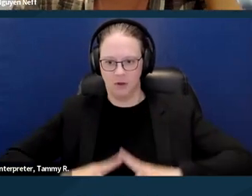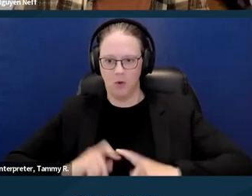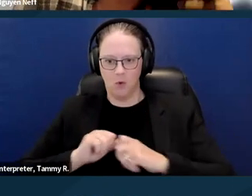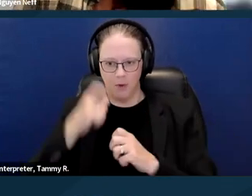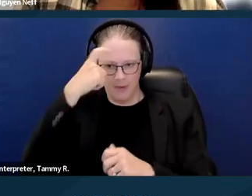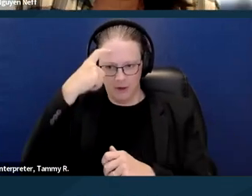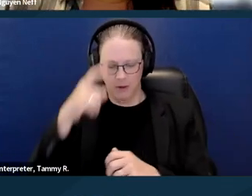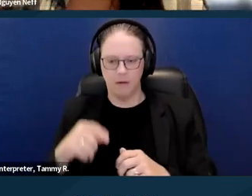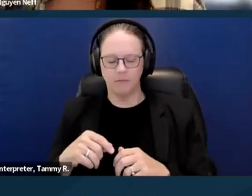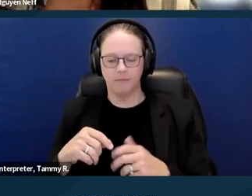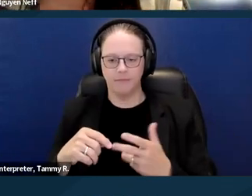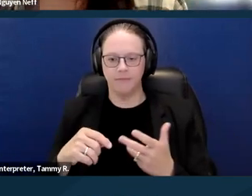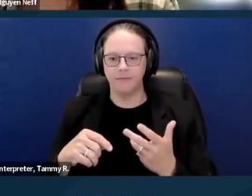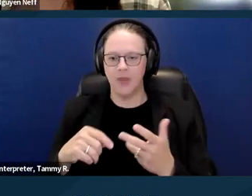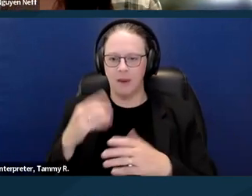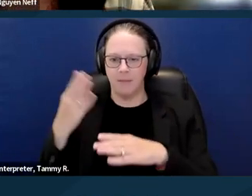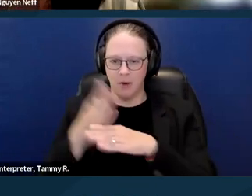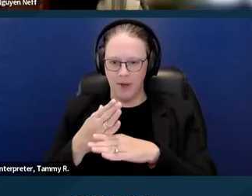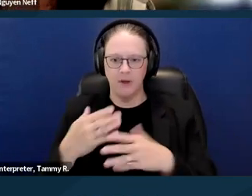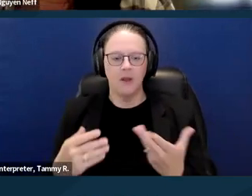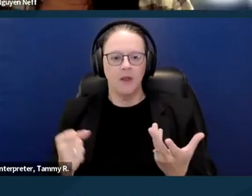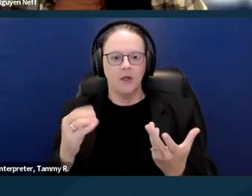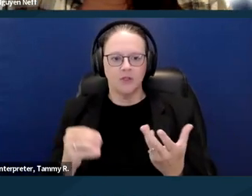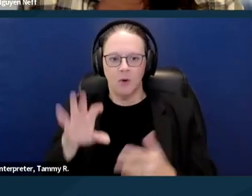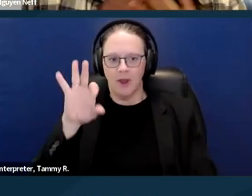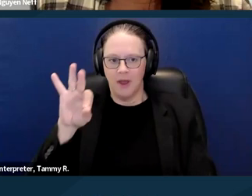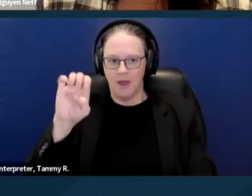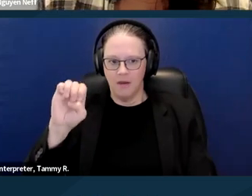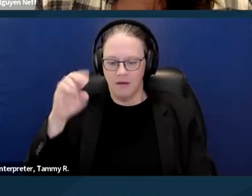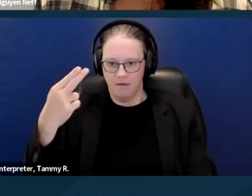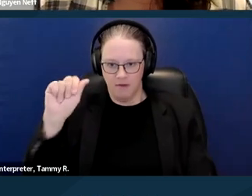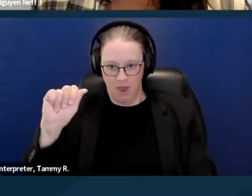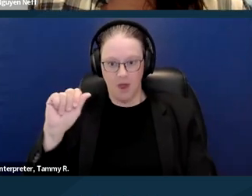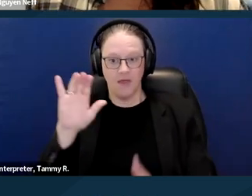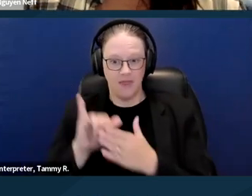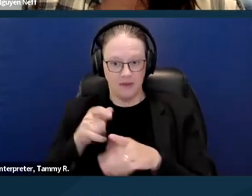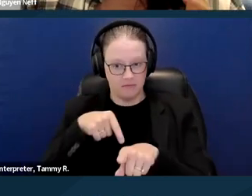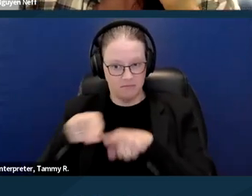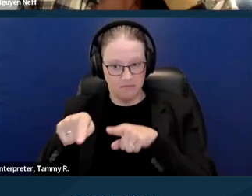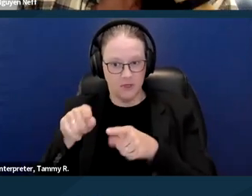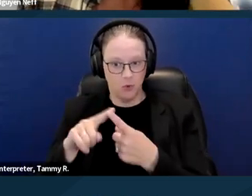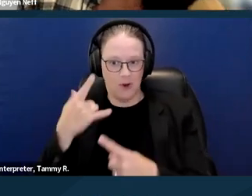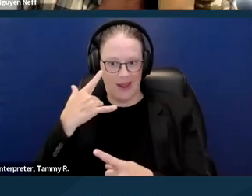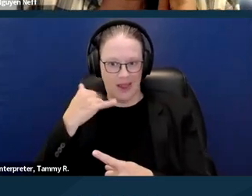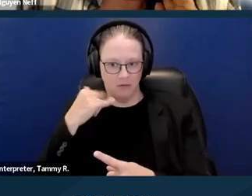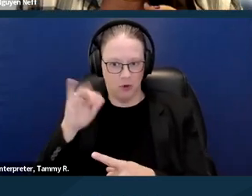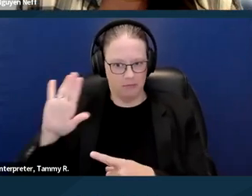FEHA or the Fair Employment and Housing Act, this is a California specific law that will be